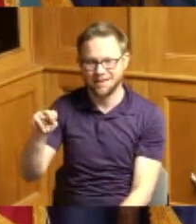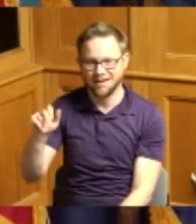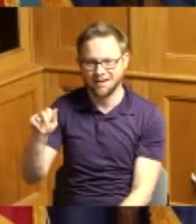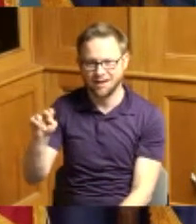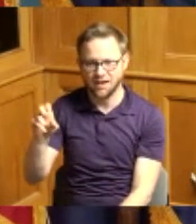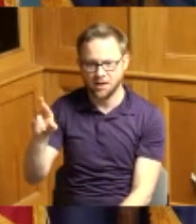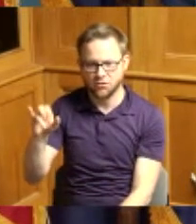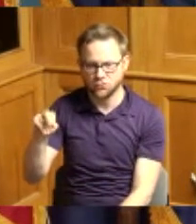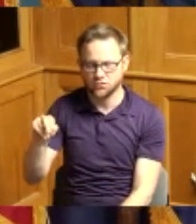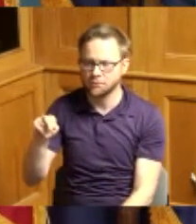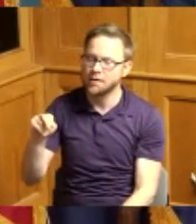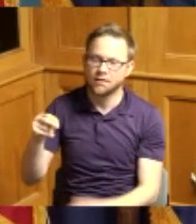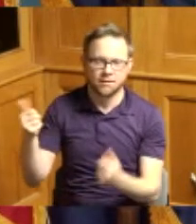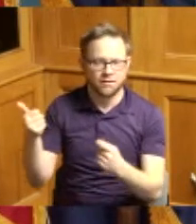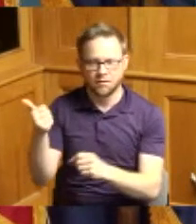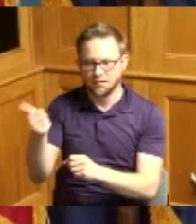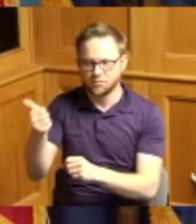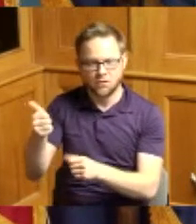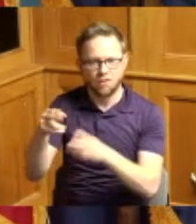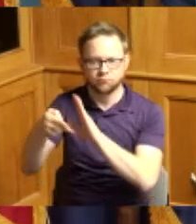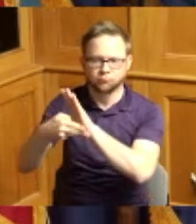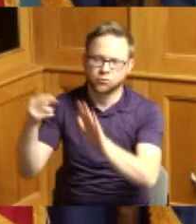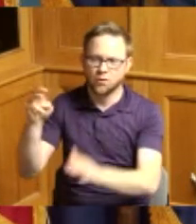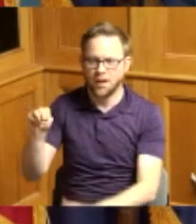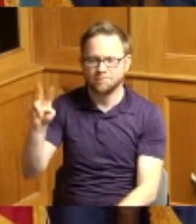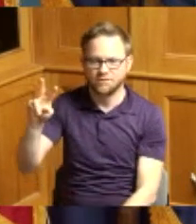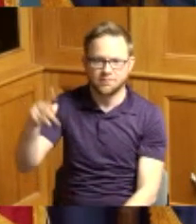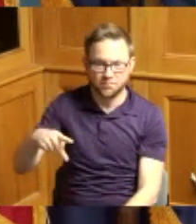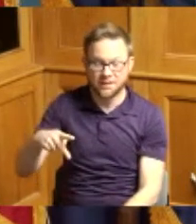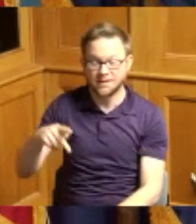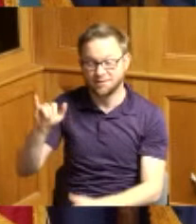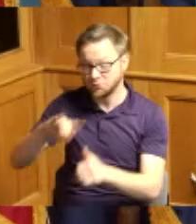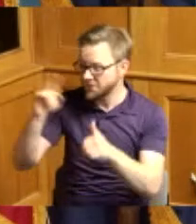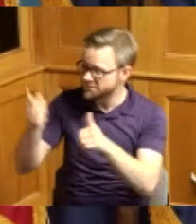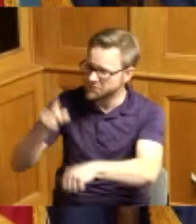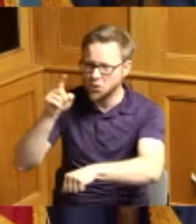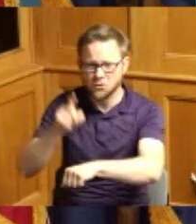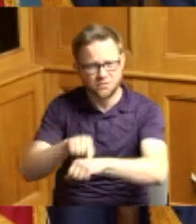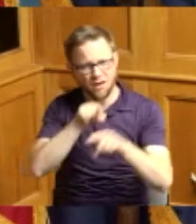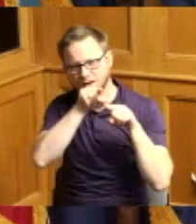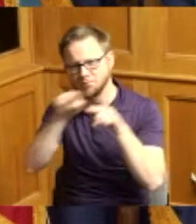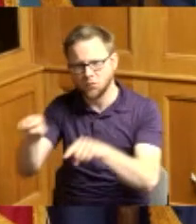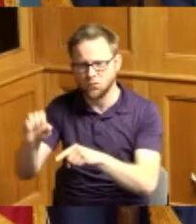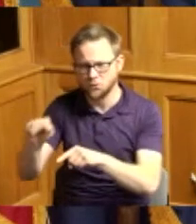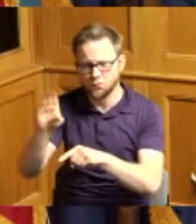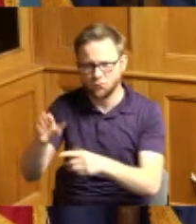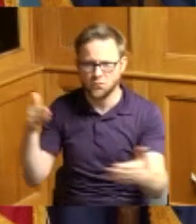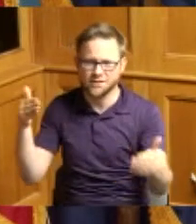season leading the Bengals to their first Super Bowl appearance against the San Francisco 49ers